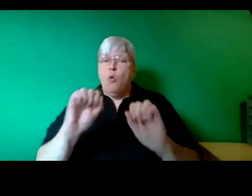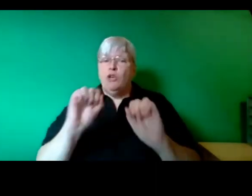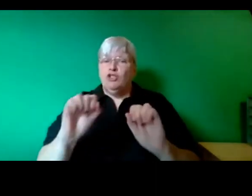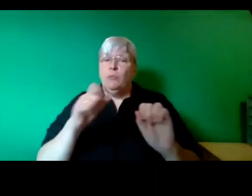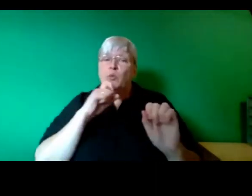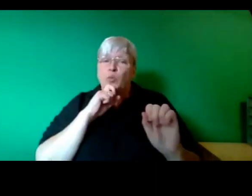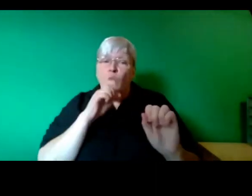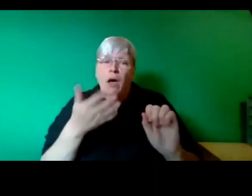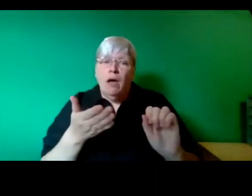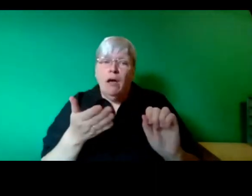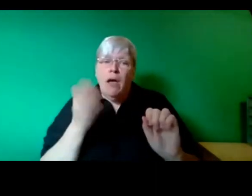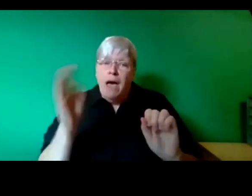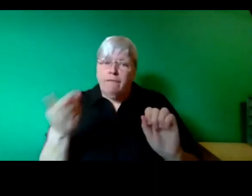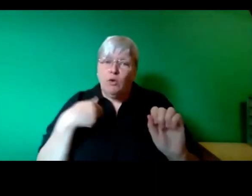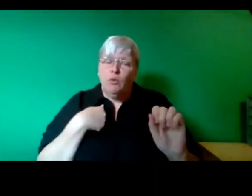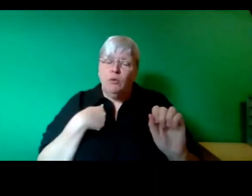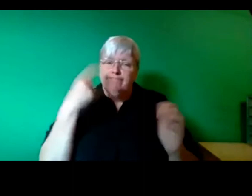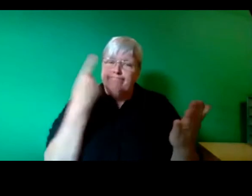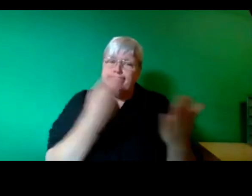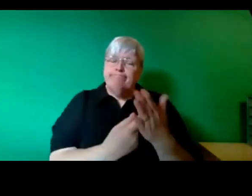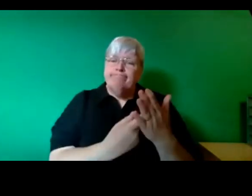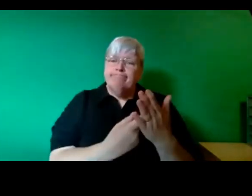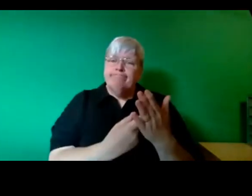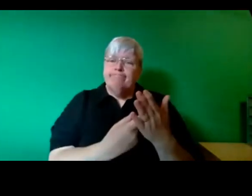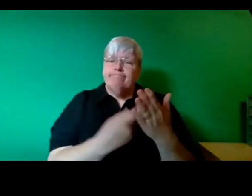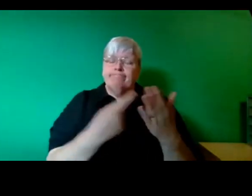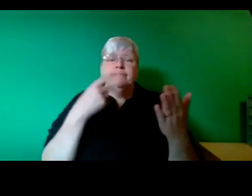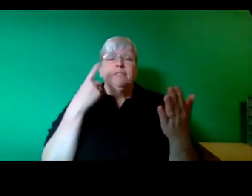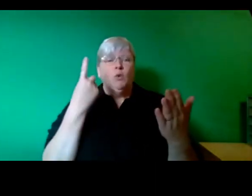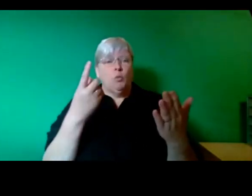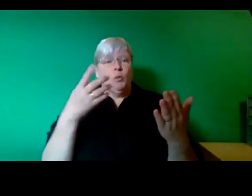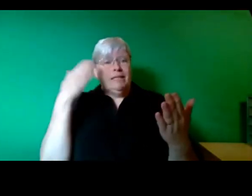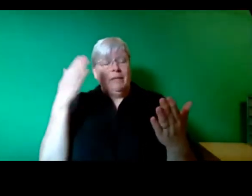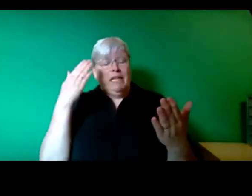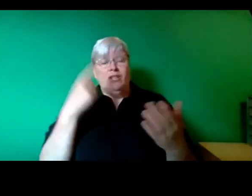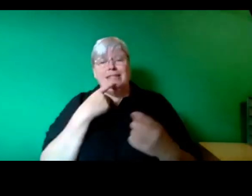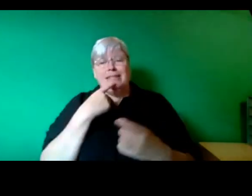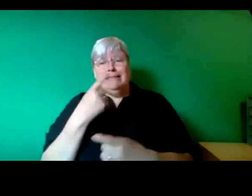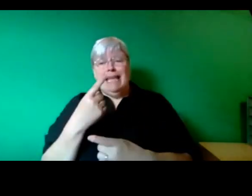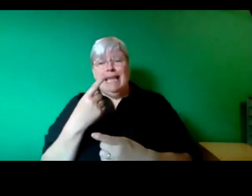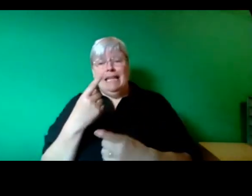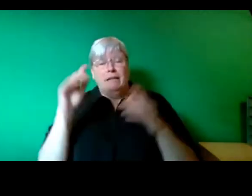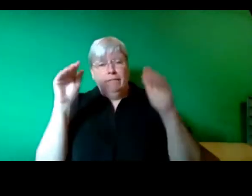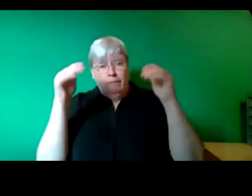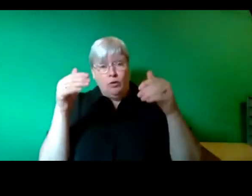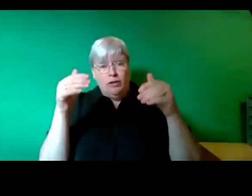One of the speakers, and I'll close with this point, focused on the unjust transition that's